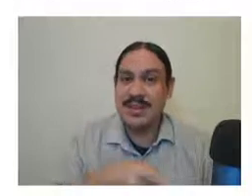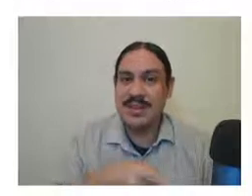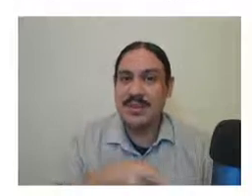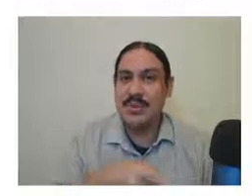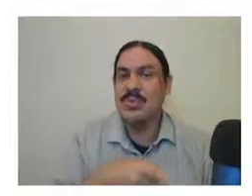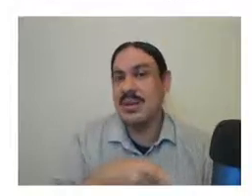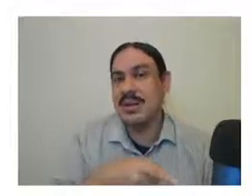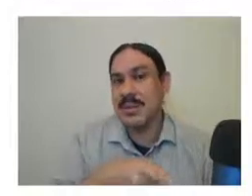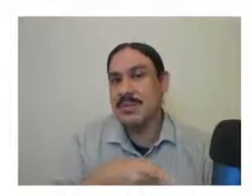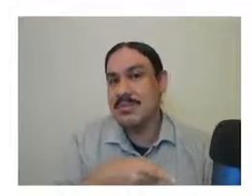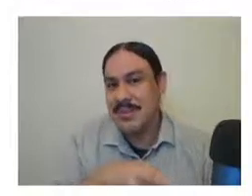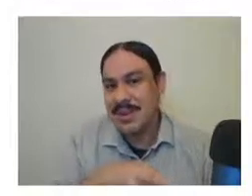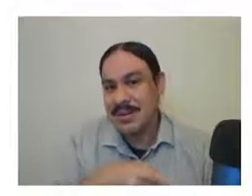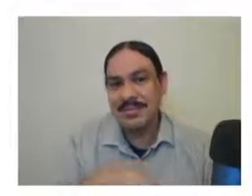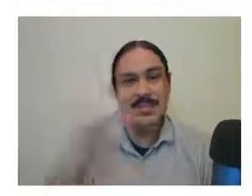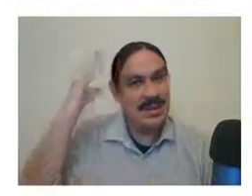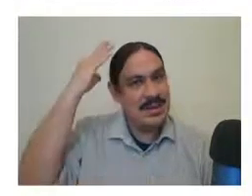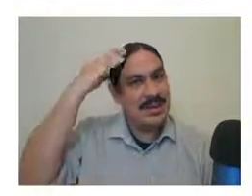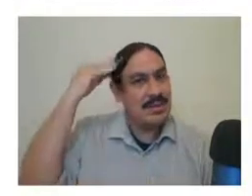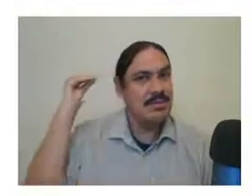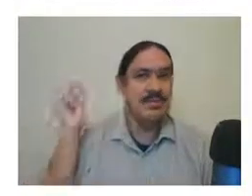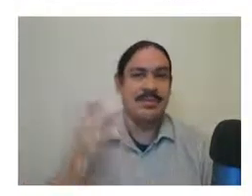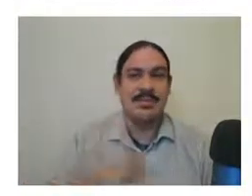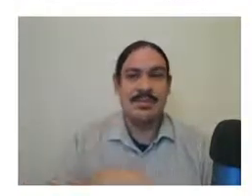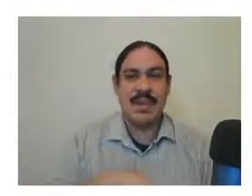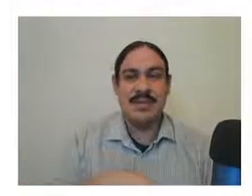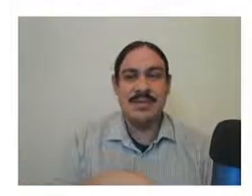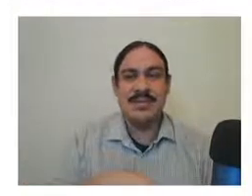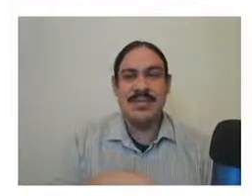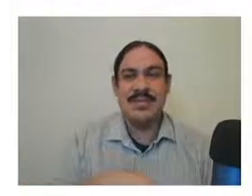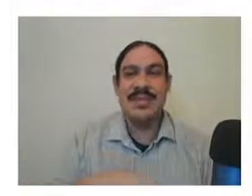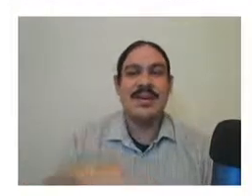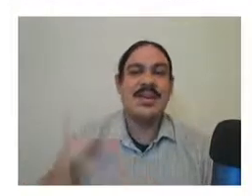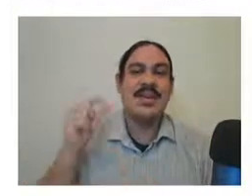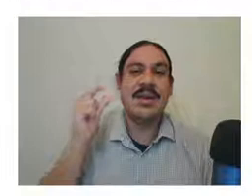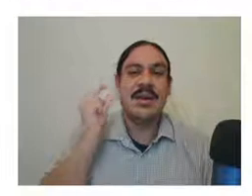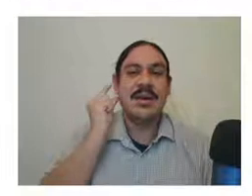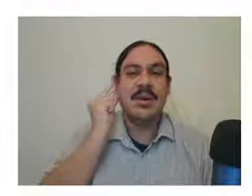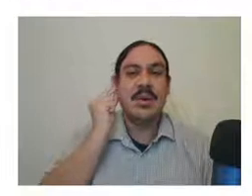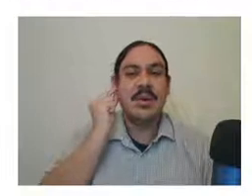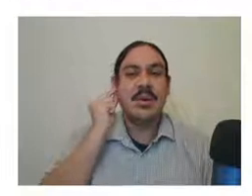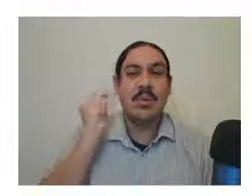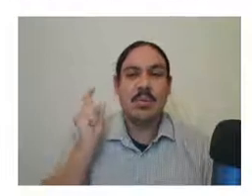and you know we're talking about